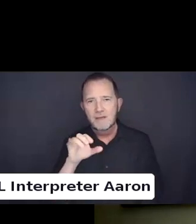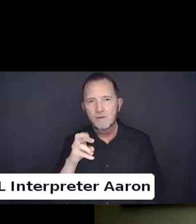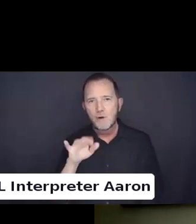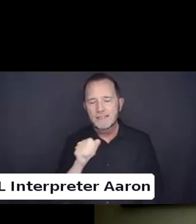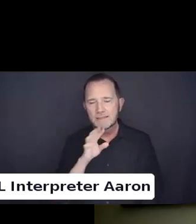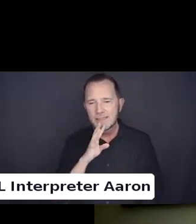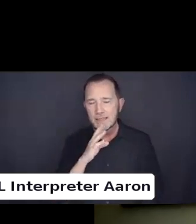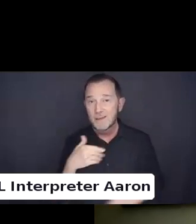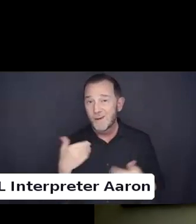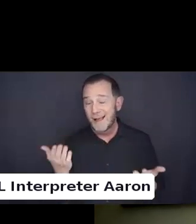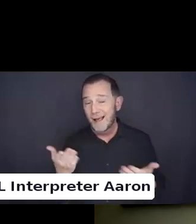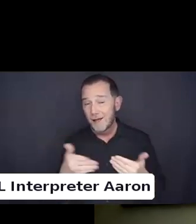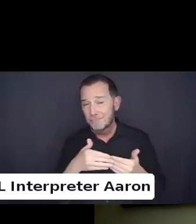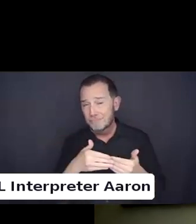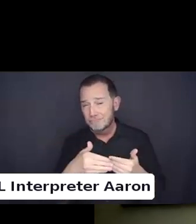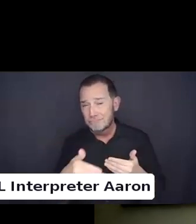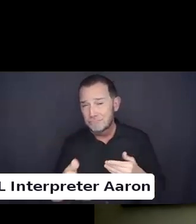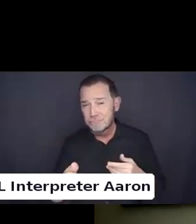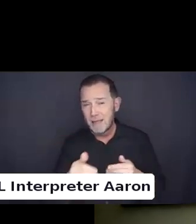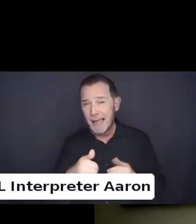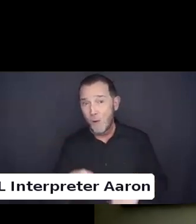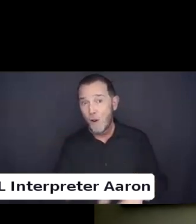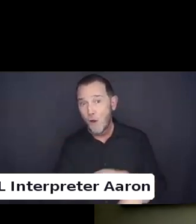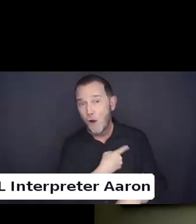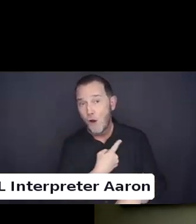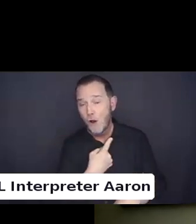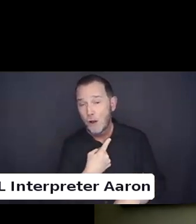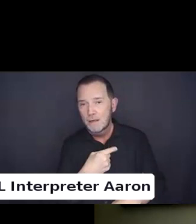But I would say a justice-based model basically.